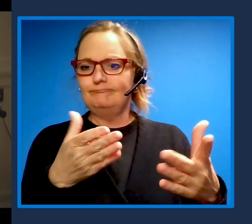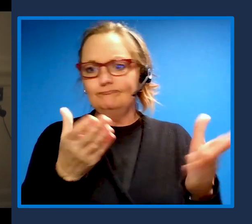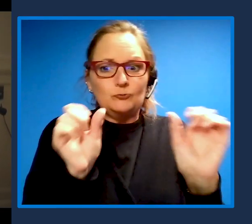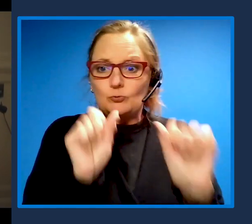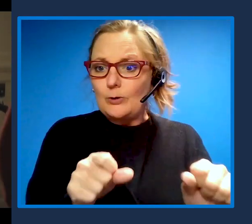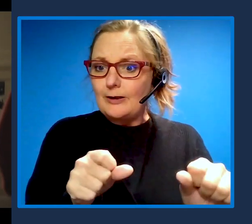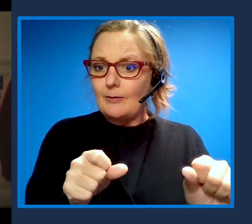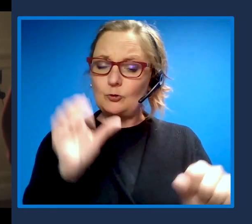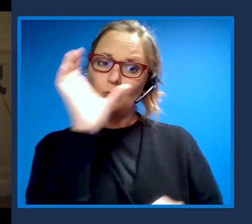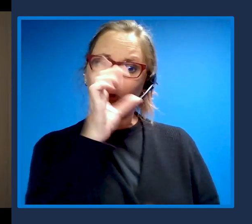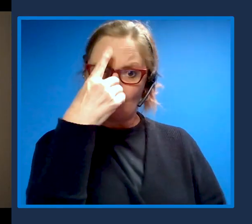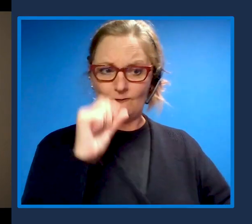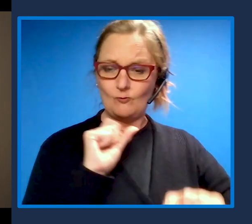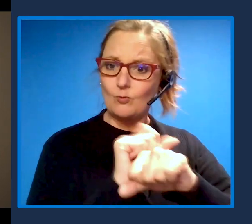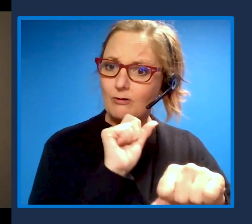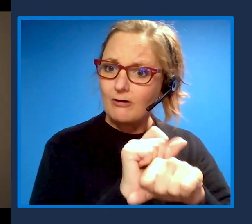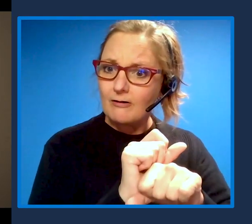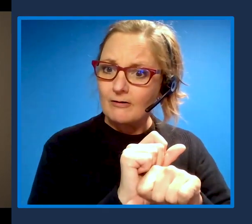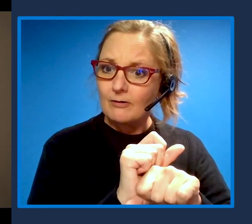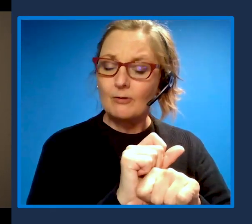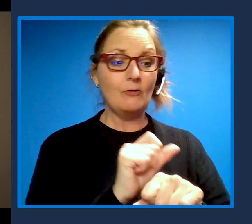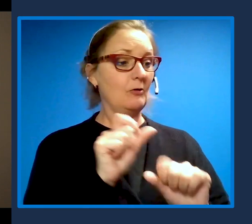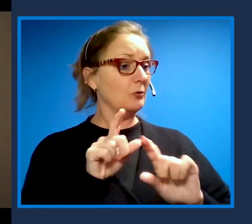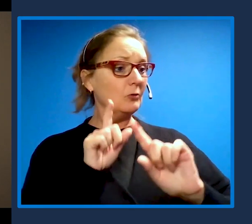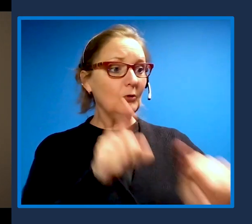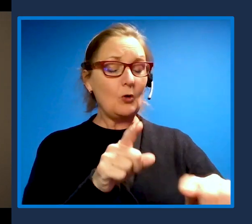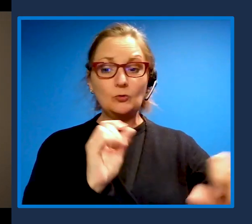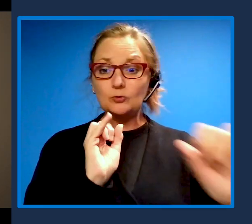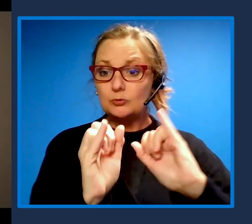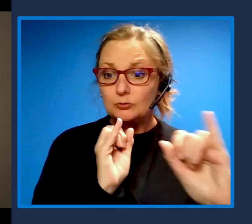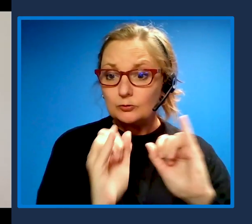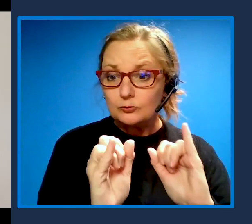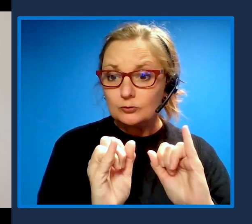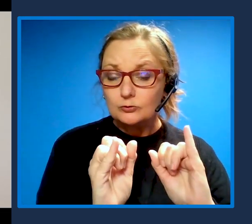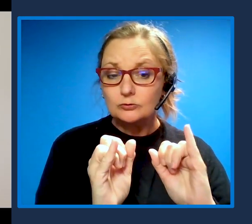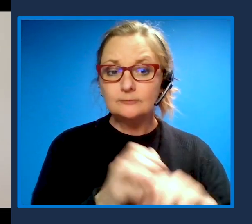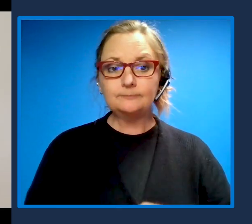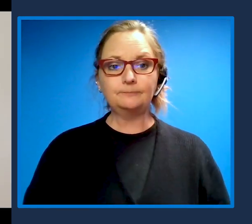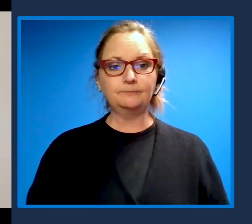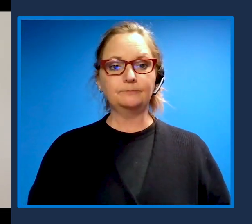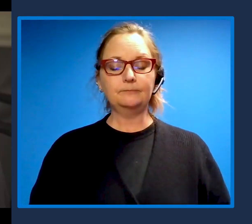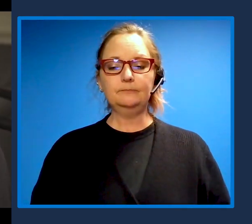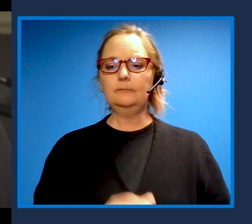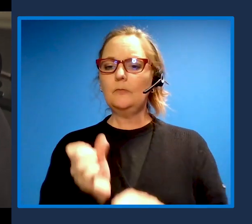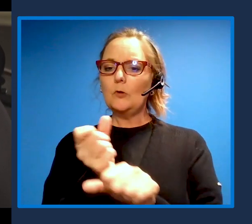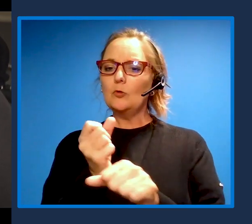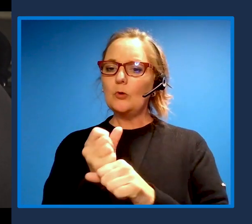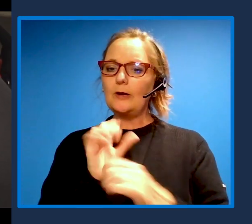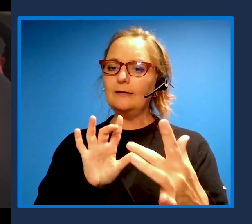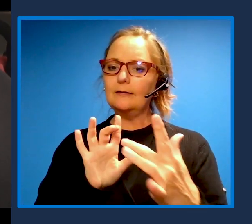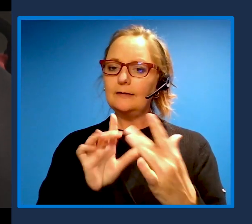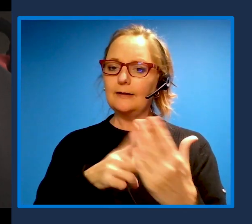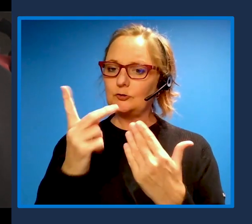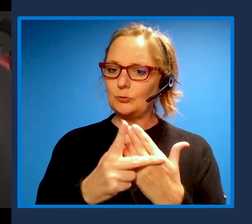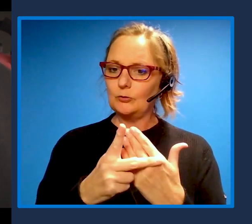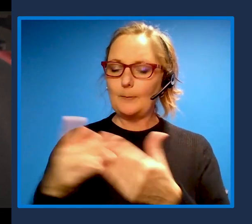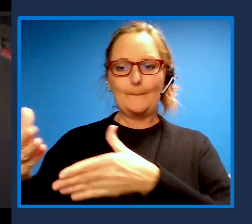for a job or go for a job interview. Our creating connections program in partnership with Microsoft will help to bridge